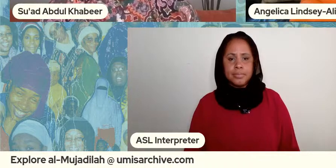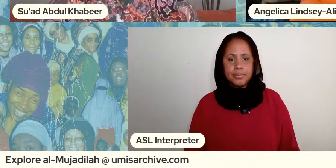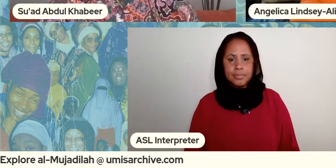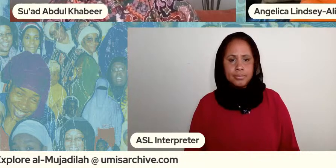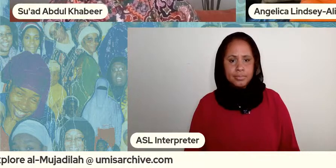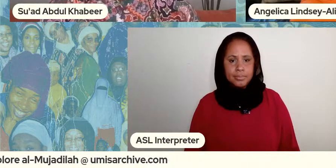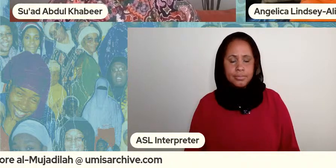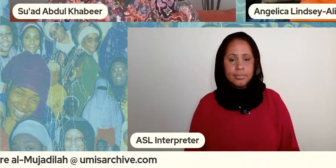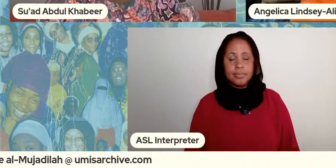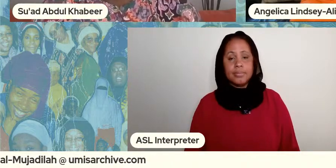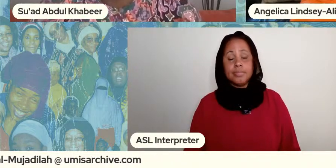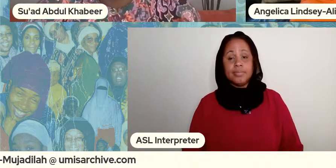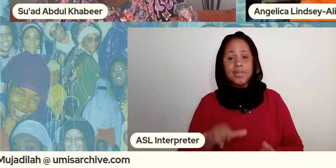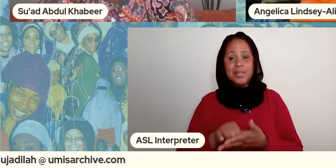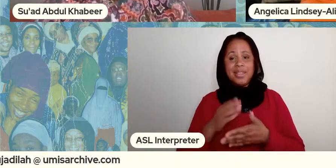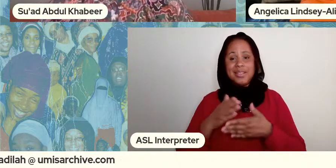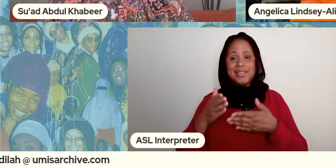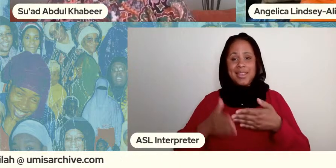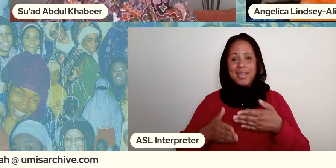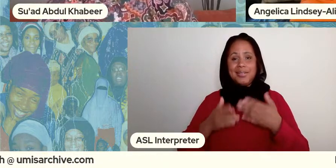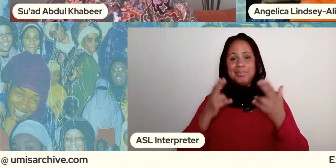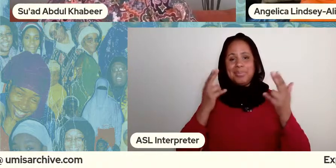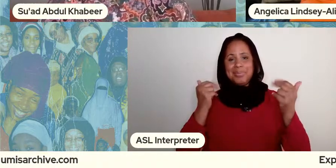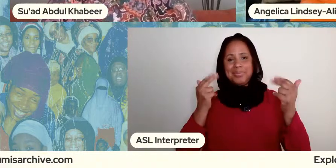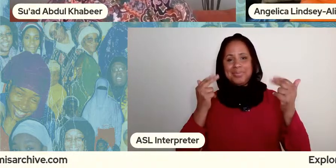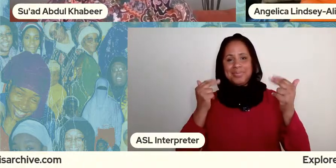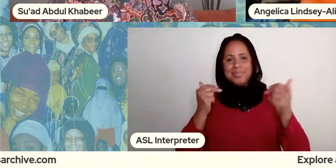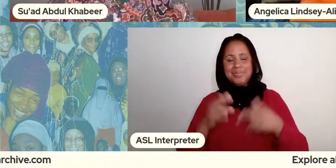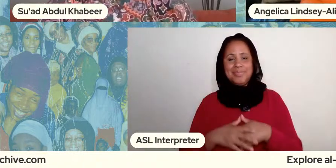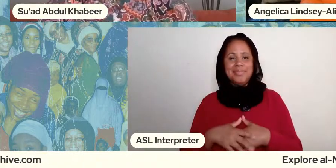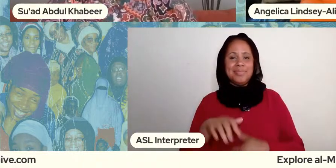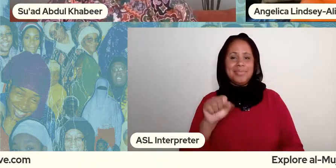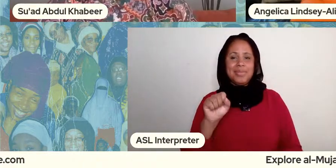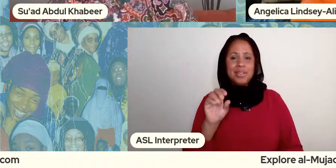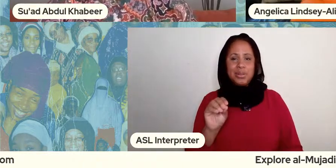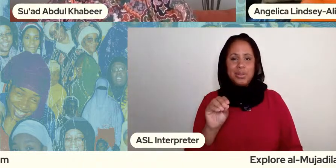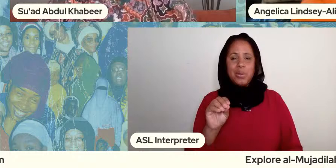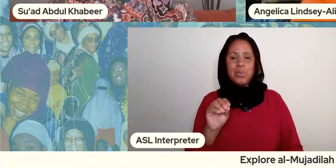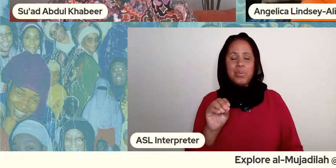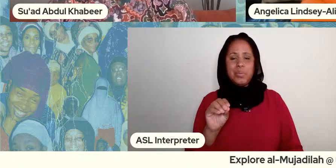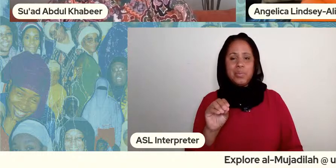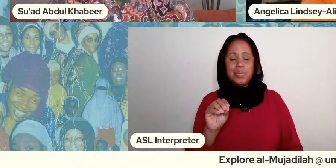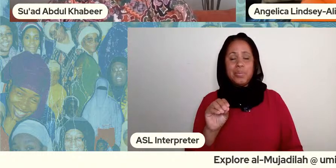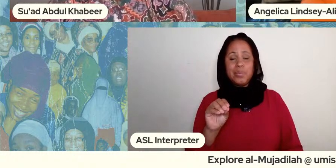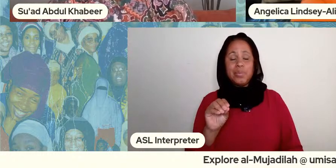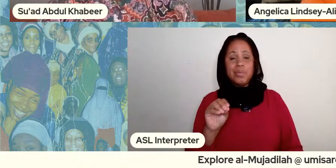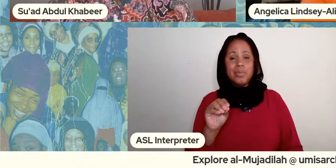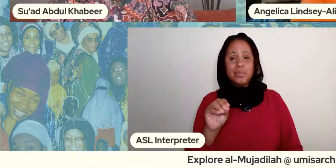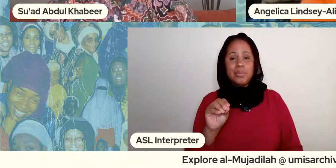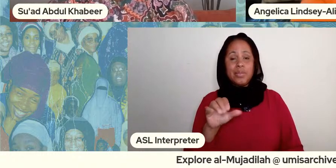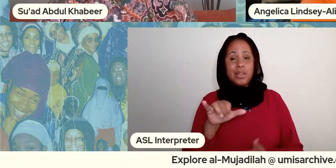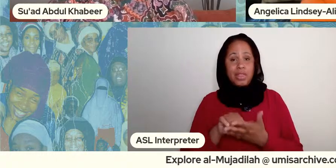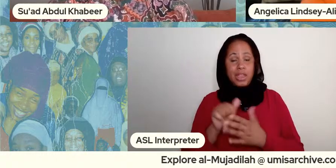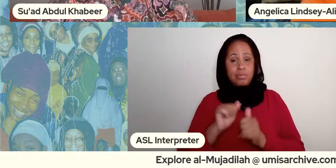that's the end so um that was so that performance piece was sort of